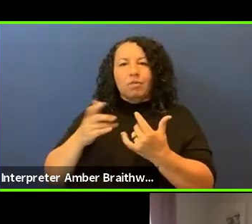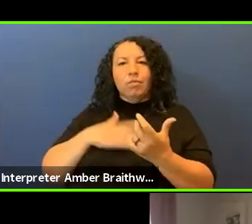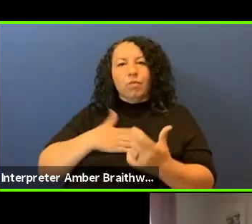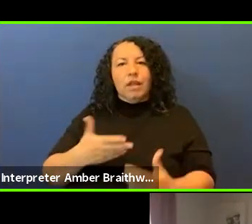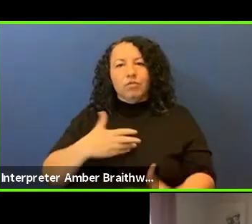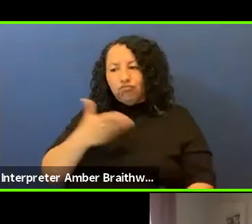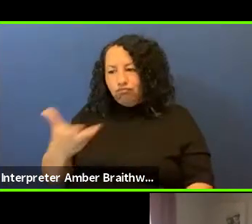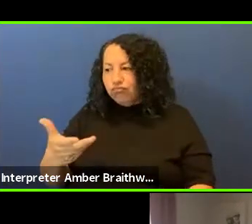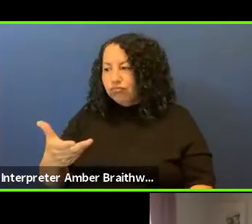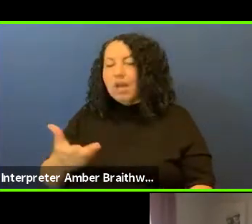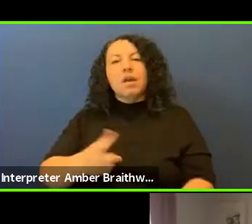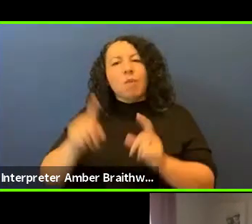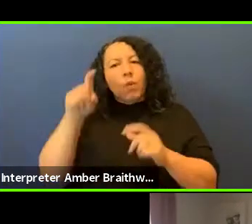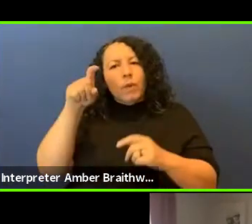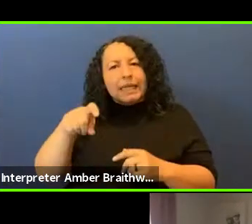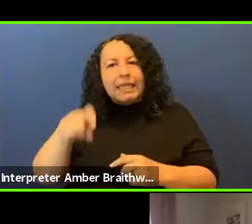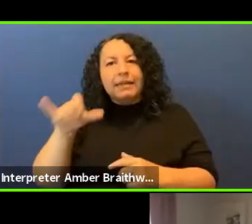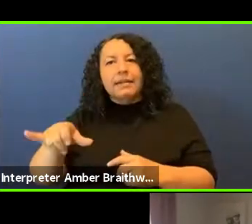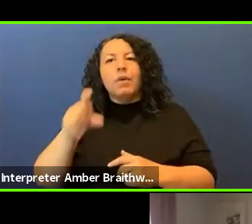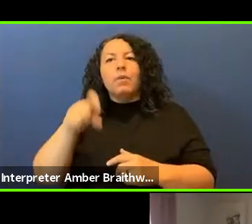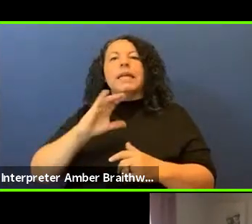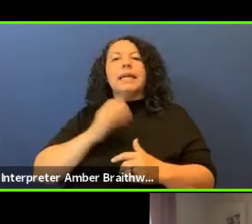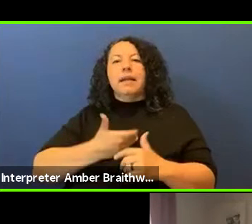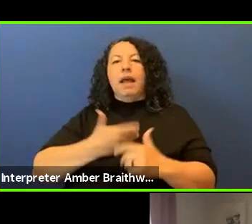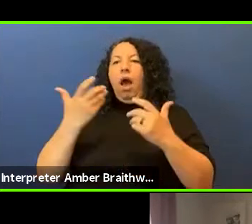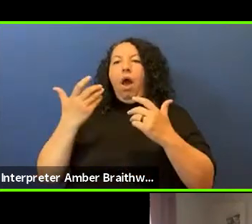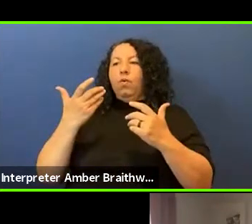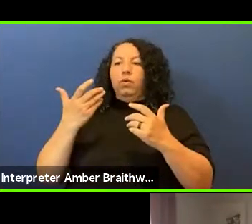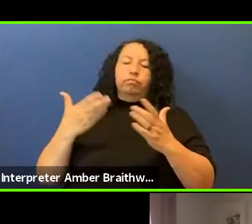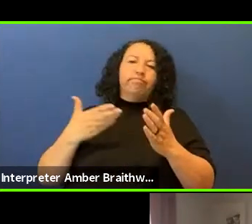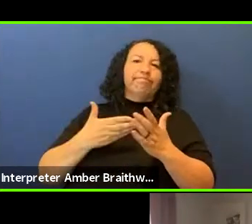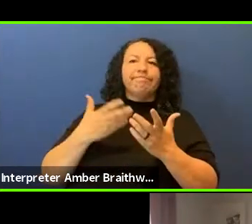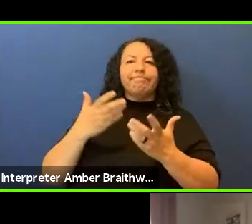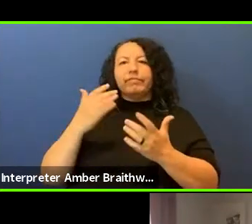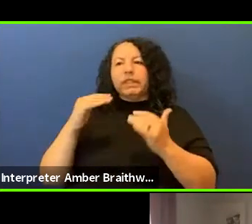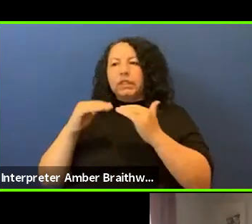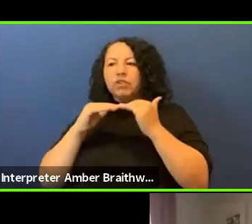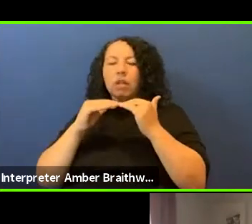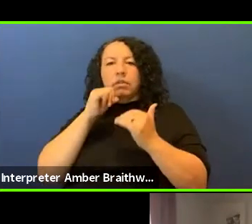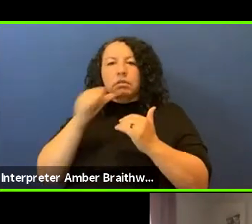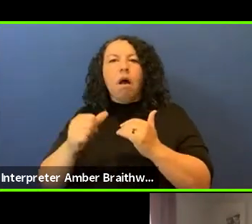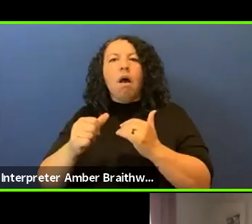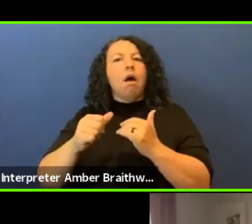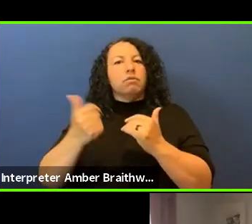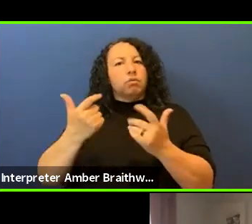injustices to be spoken of out loud. Last year when I ran for Rapid City